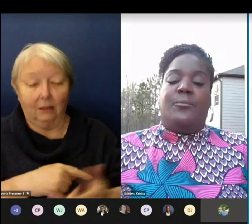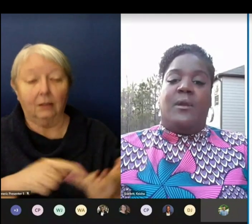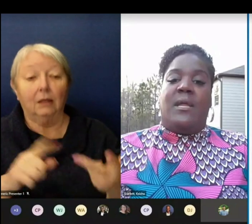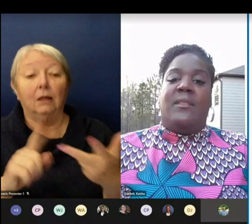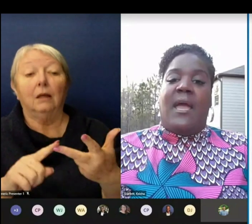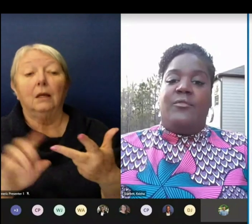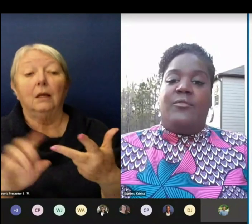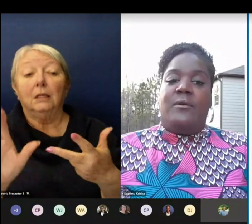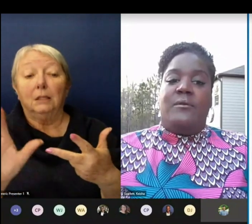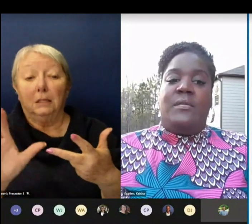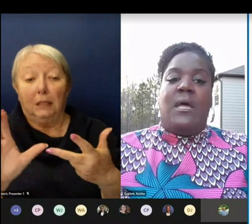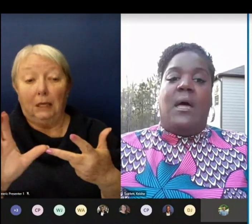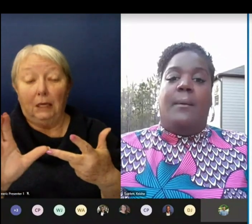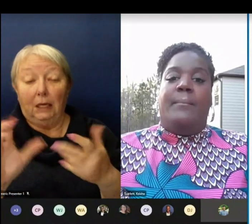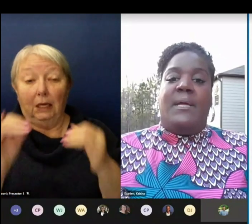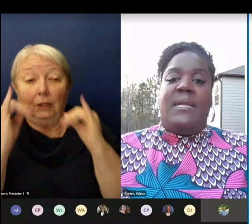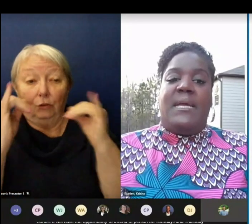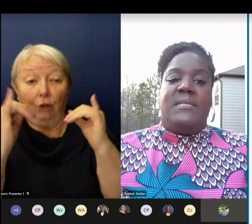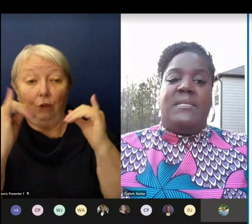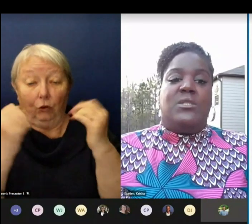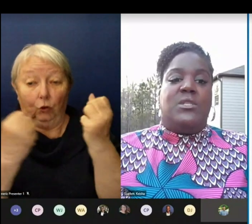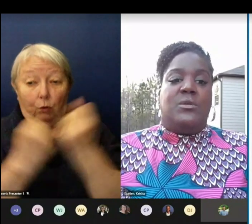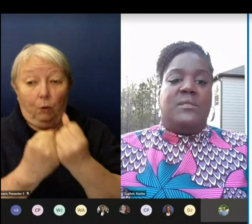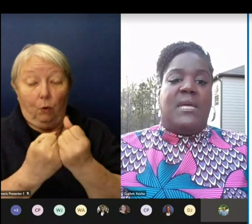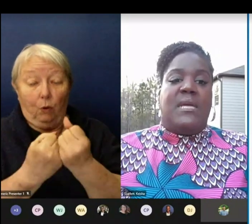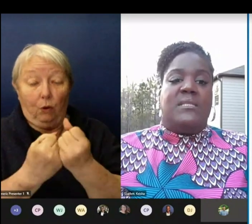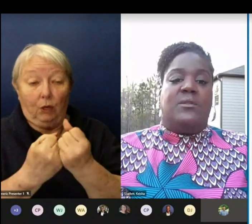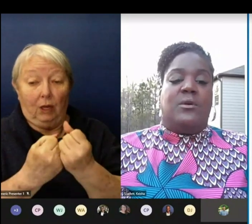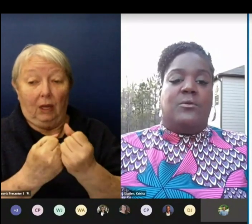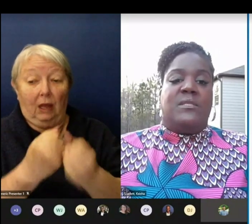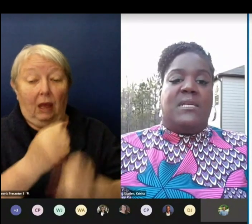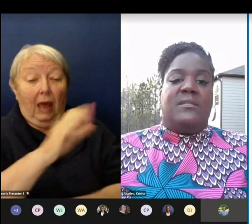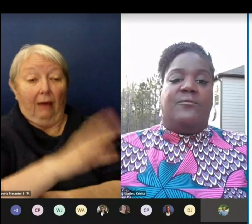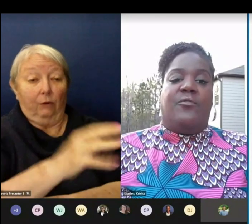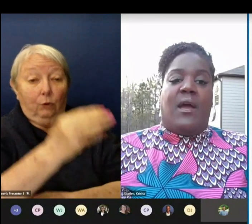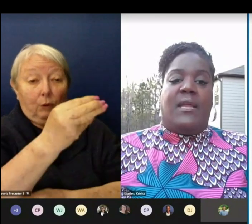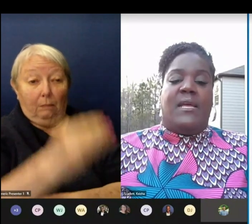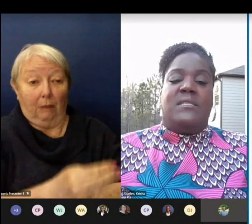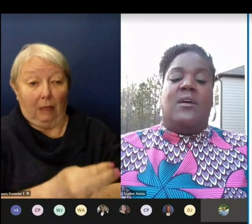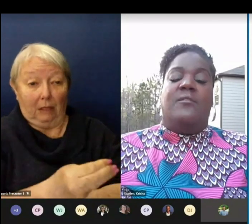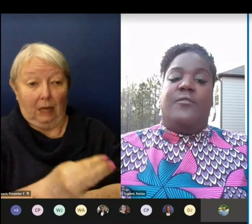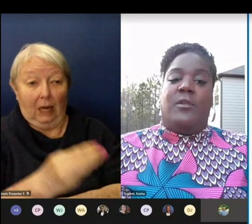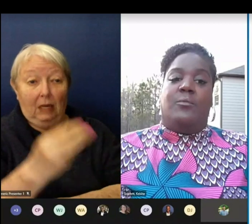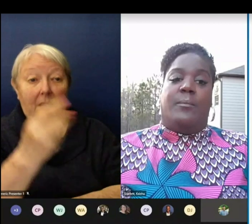in the afternoons on Mondays Tuesdays Thursdays and Fridays fully remote.